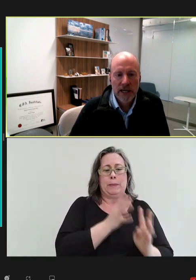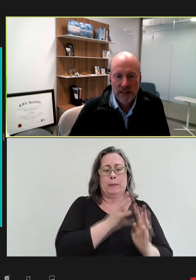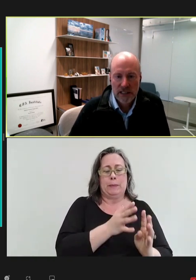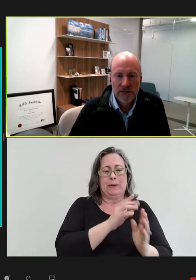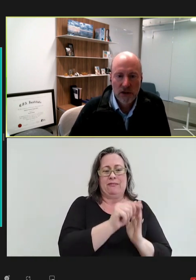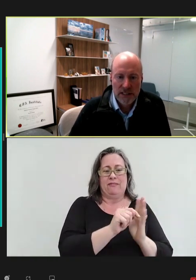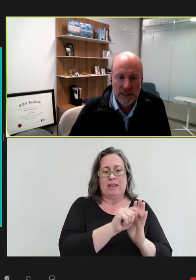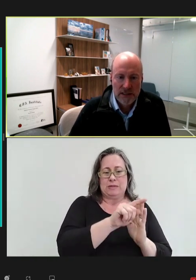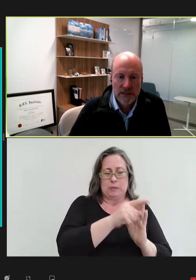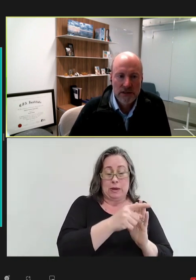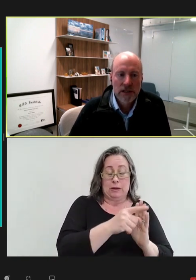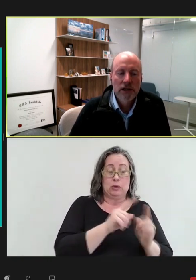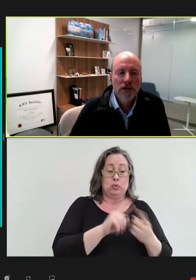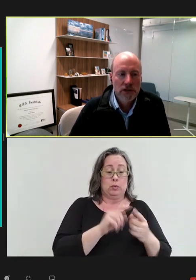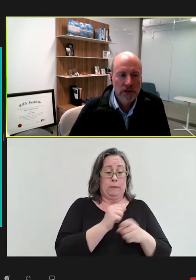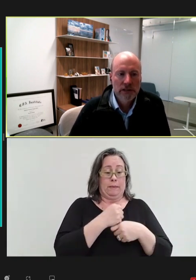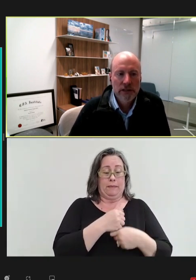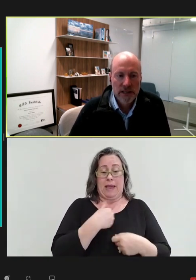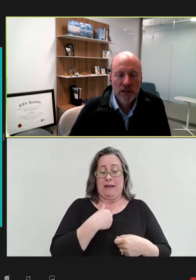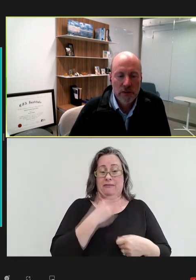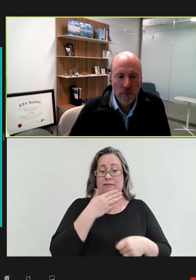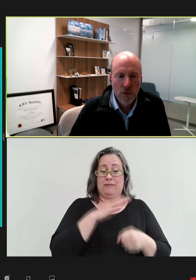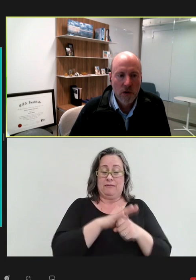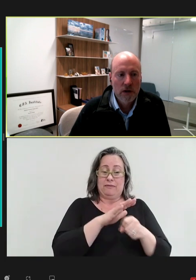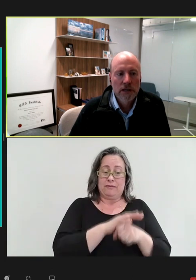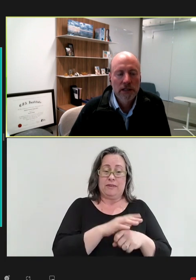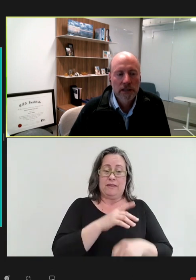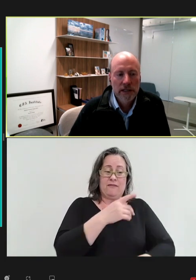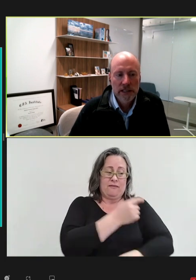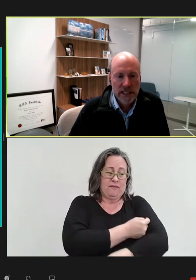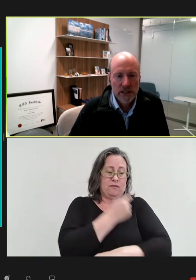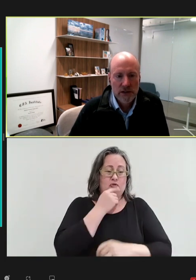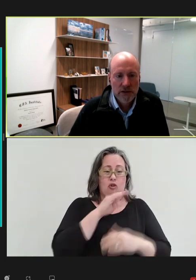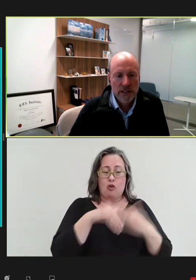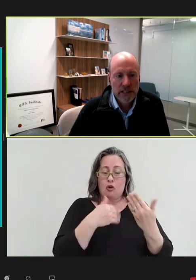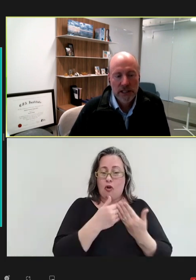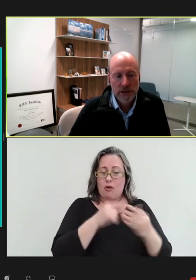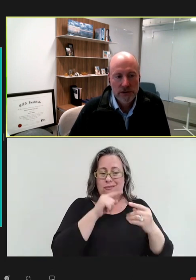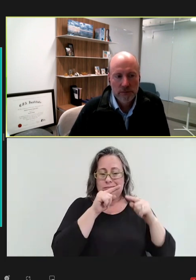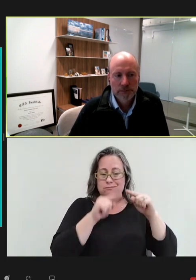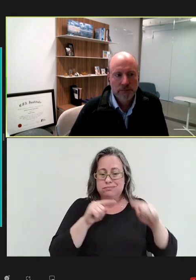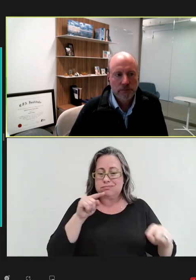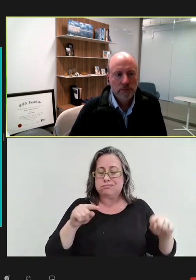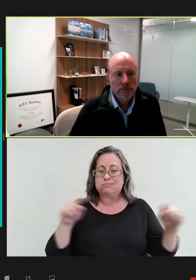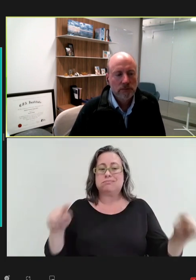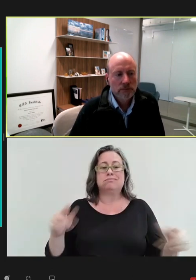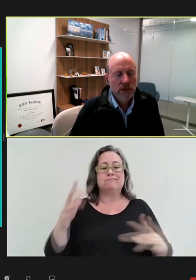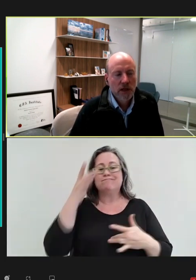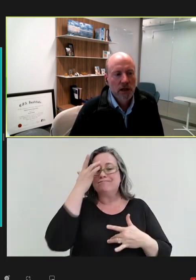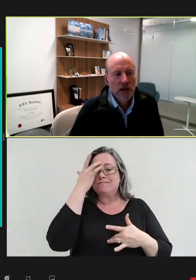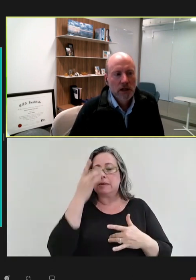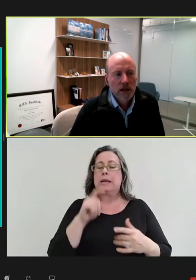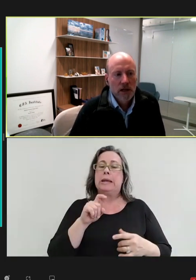vaccines for all these diseases, there needs to be more in each of those indications.